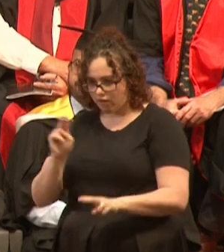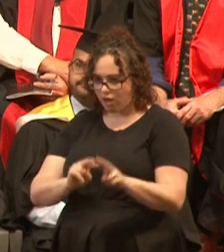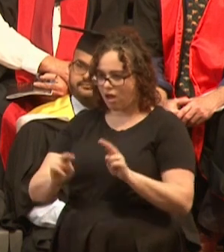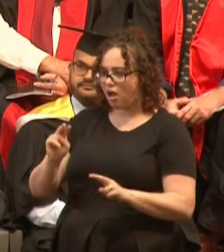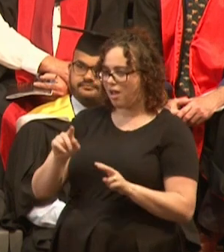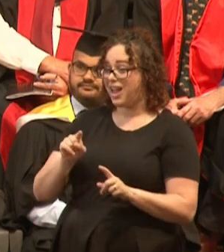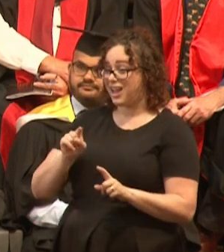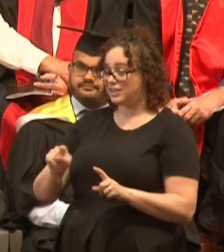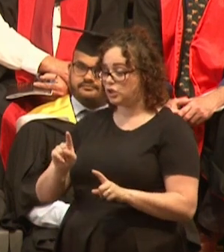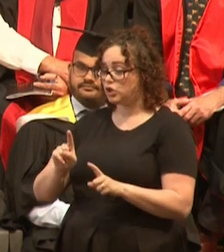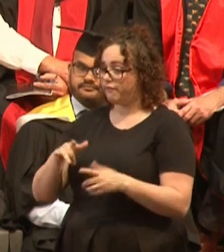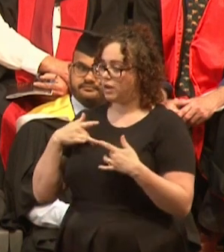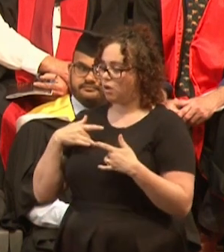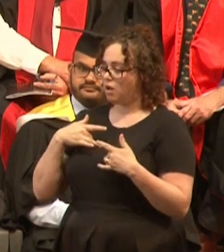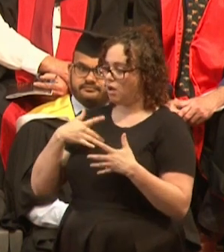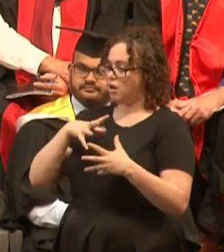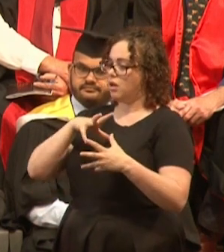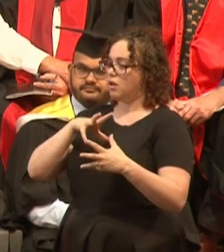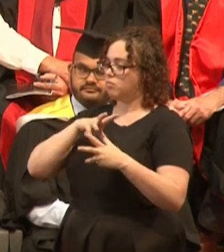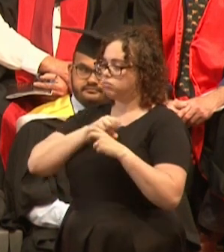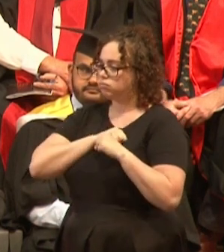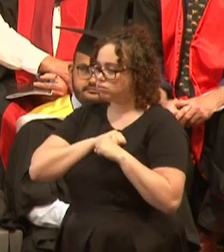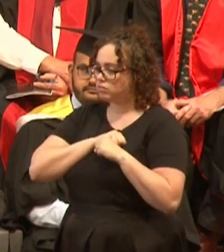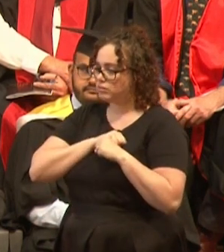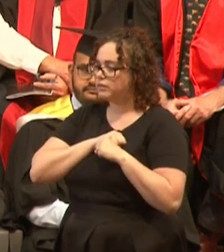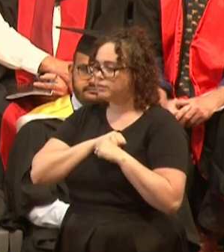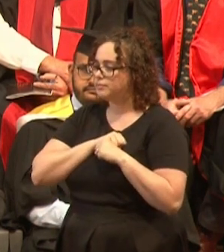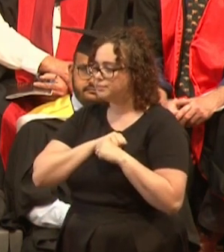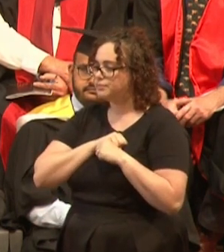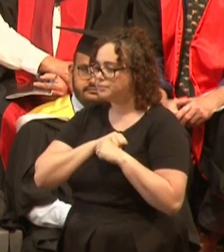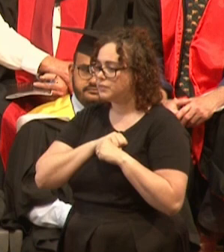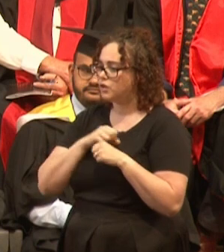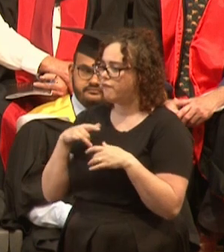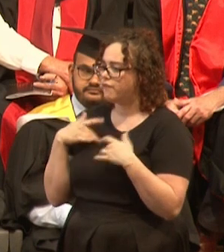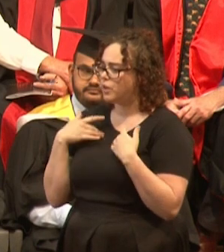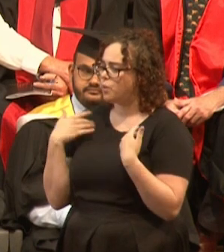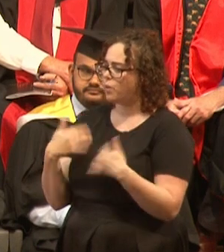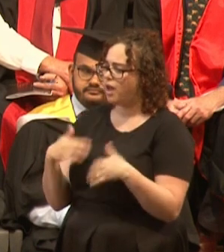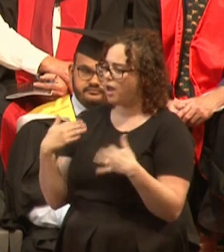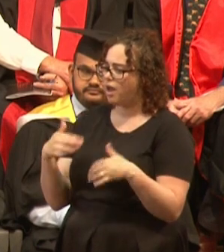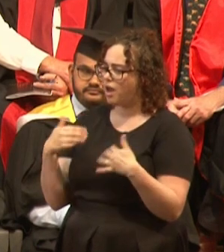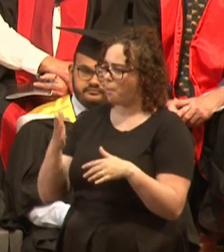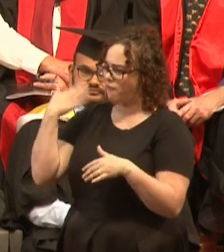Moments later, she was on the boat crying out of sheer relief for having that burden lifted. There's been plenty of others.